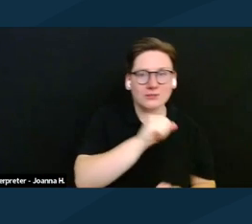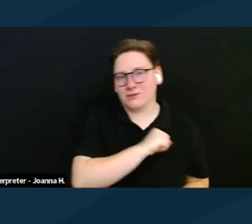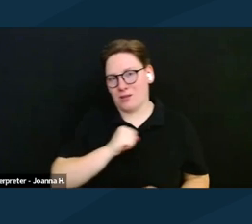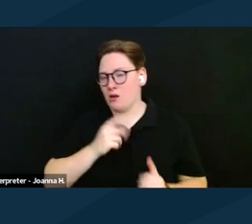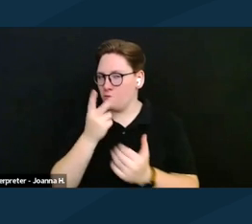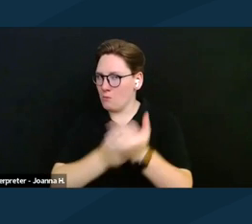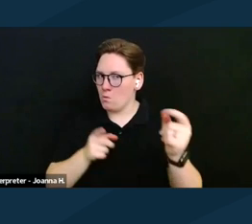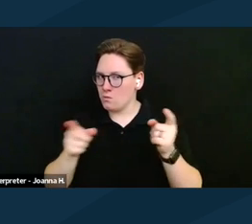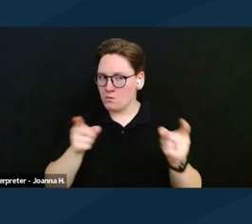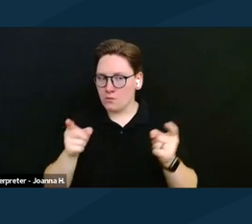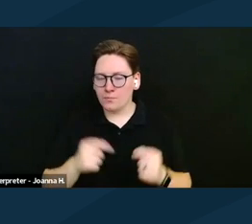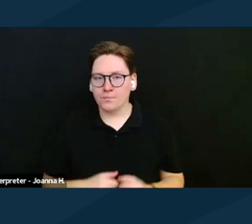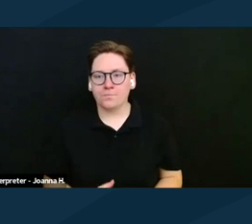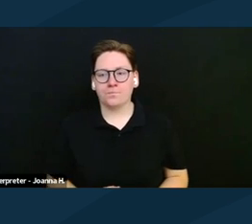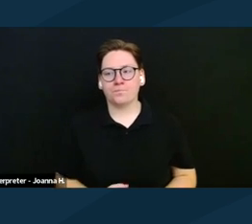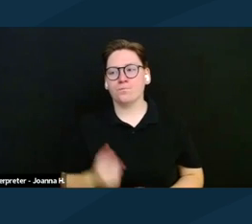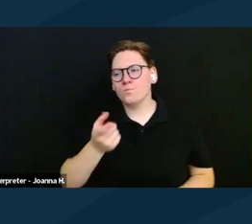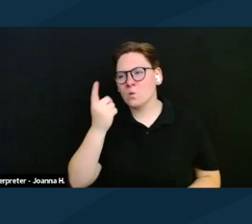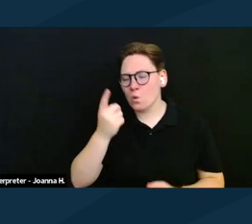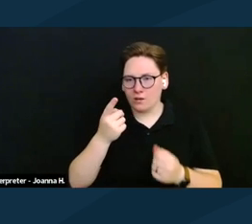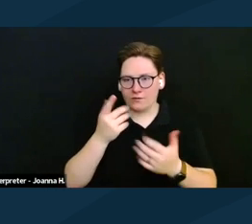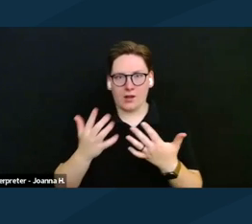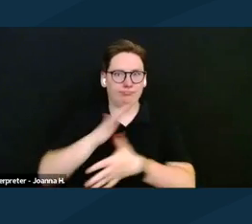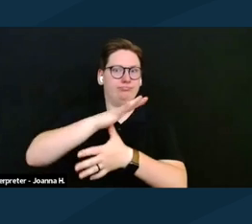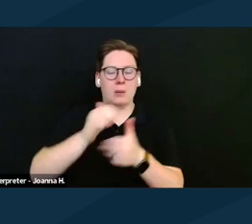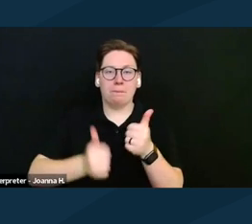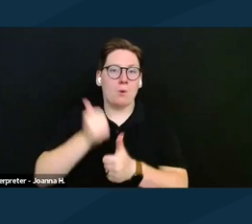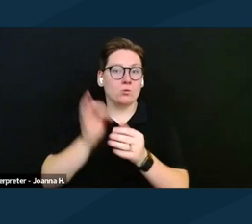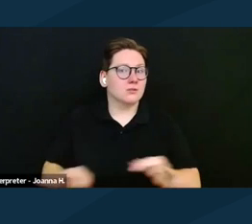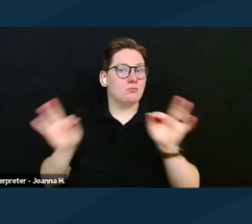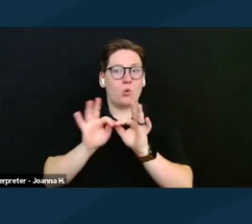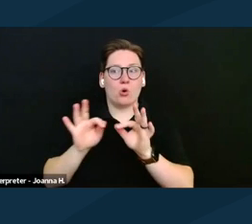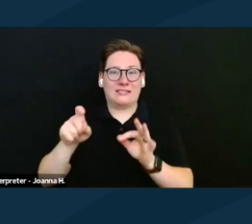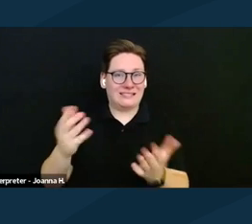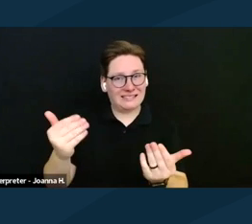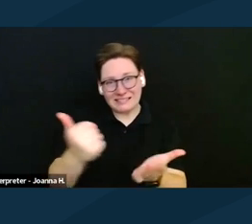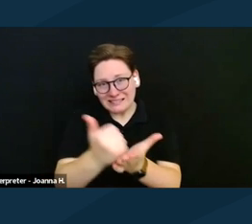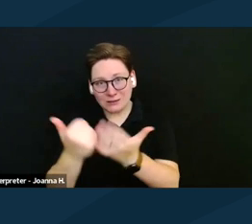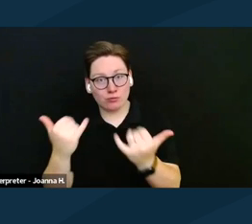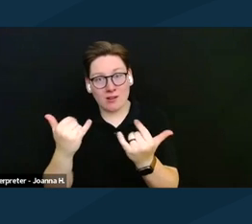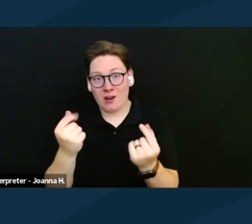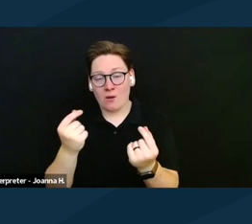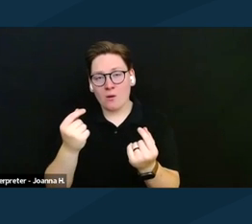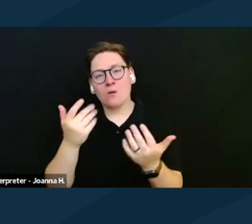One of the most important things that we need help with right now is getting messages to members of Congress